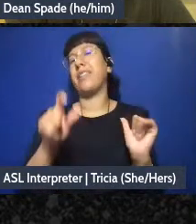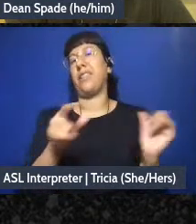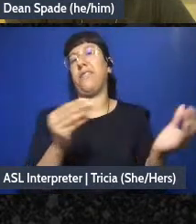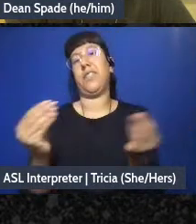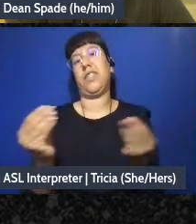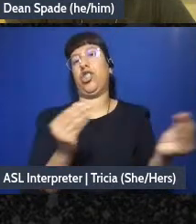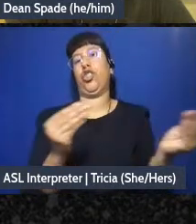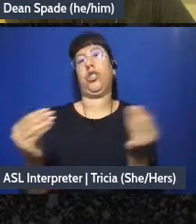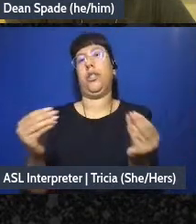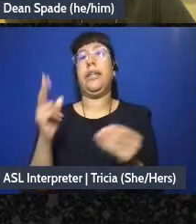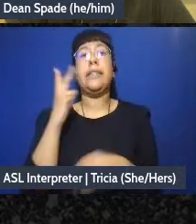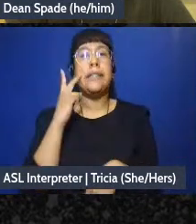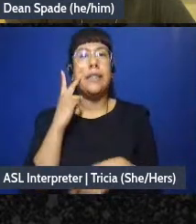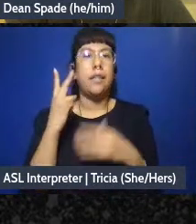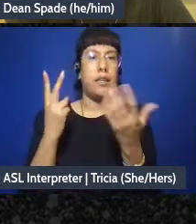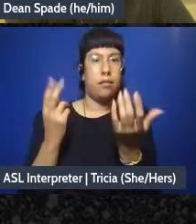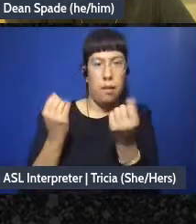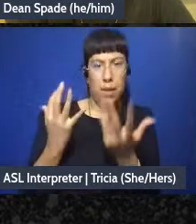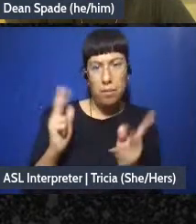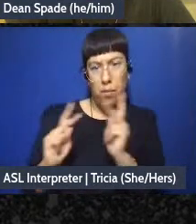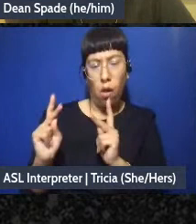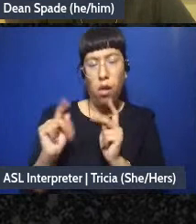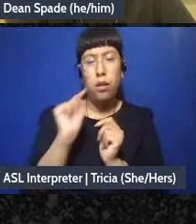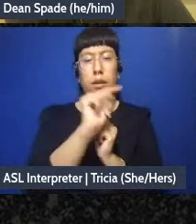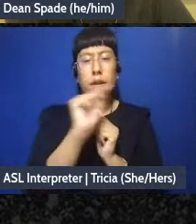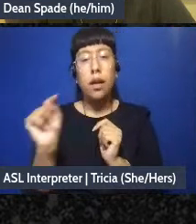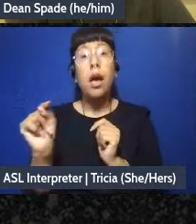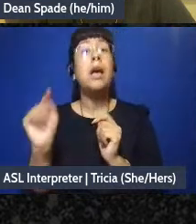of see what are people working with but there are some groups here that have 30 to 50 people